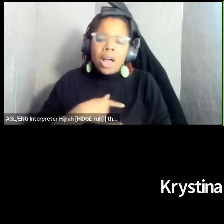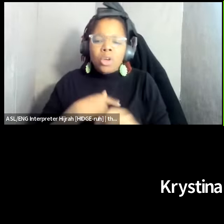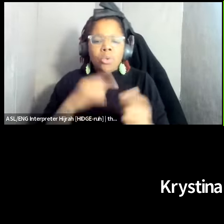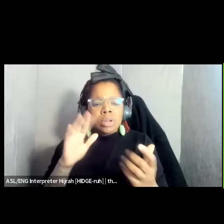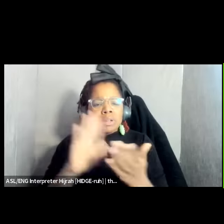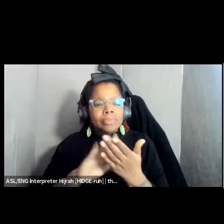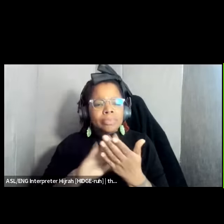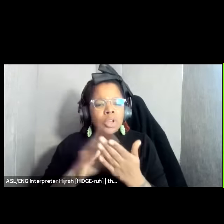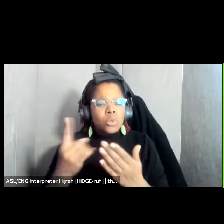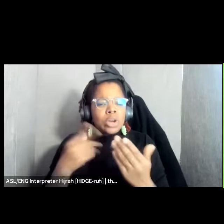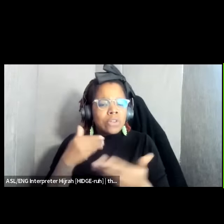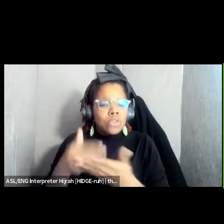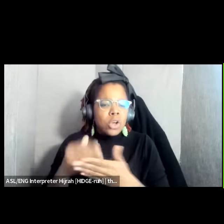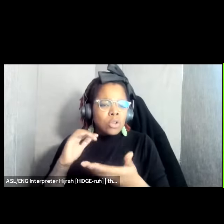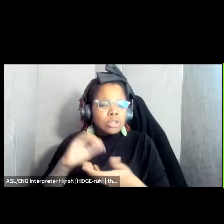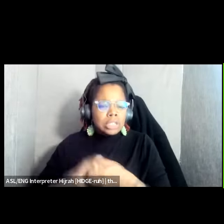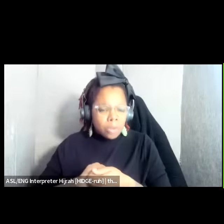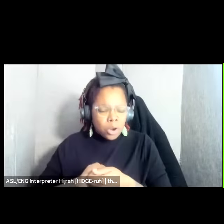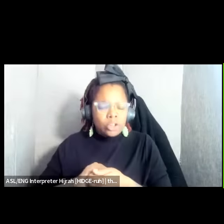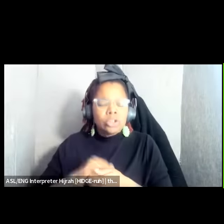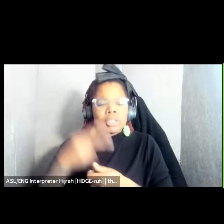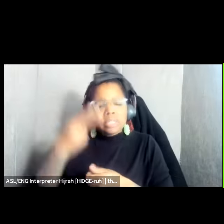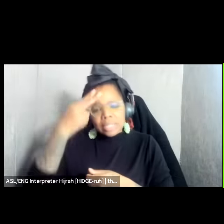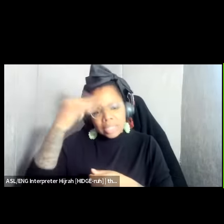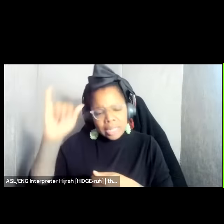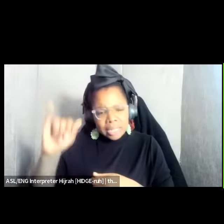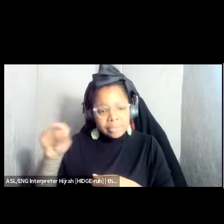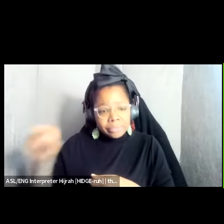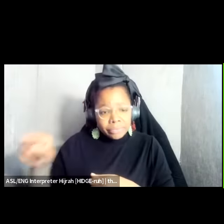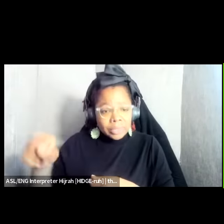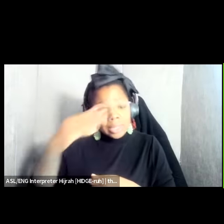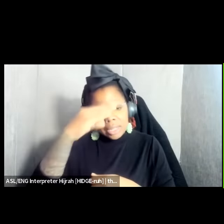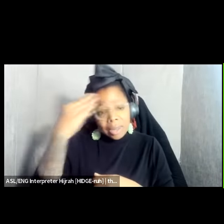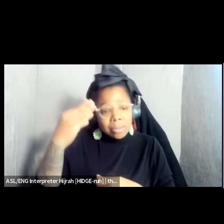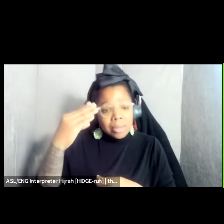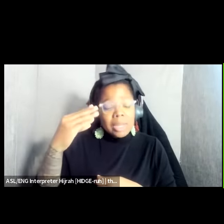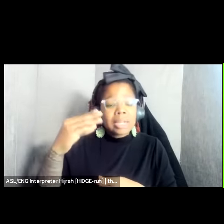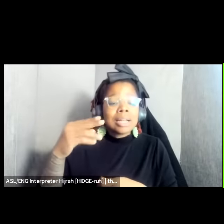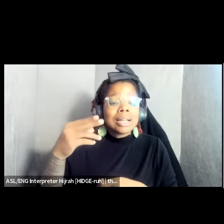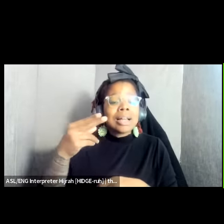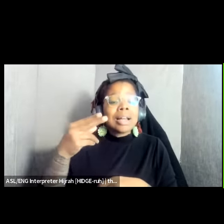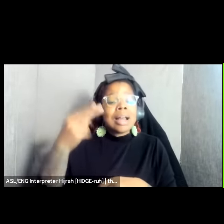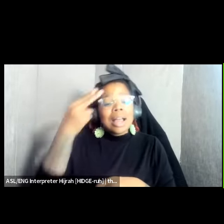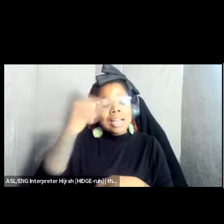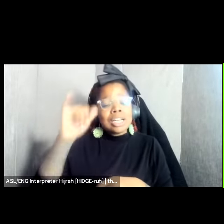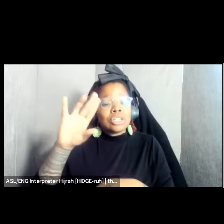Haiti neas maon who is a black feminist a Haitian feminist Collective that's doing incredible work